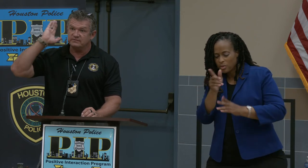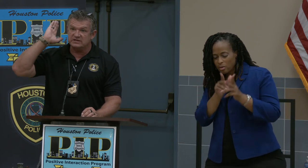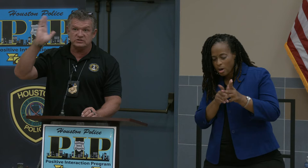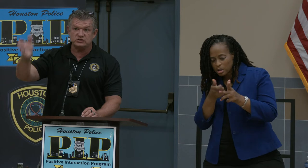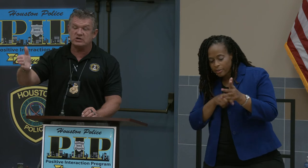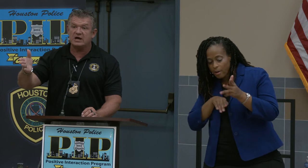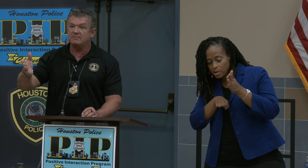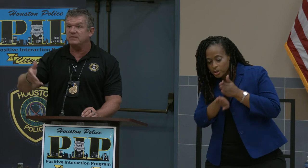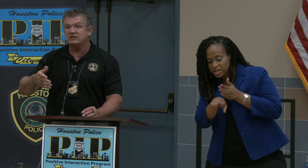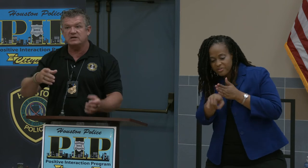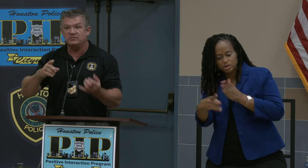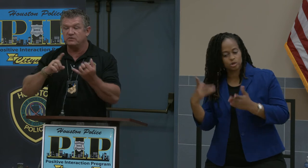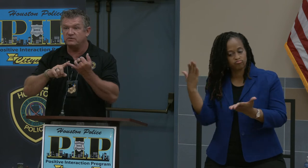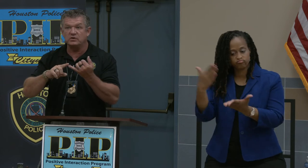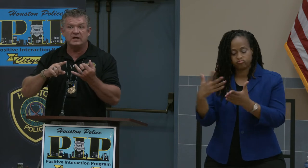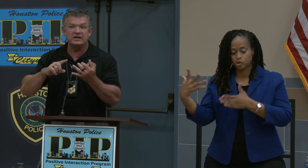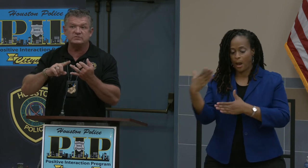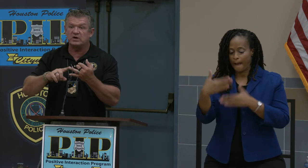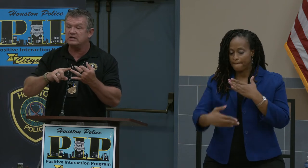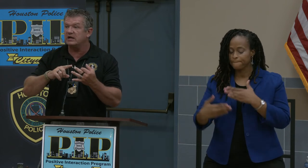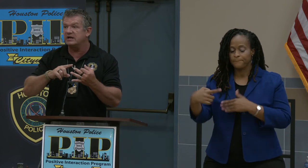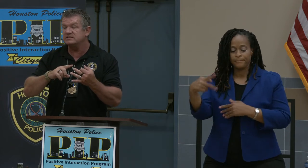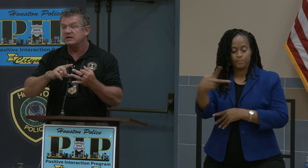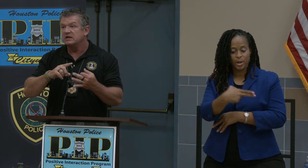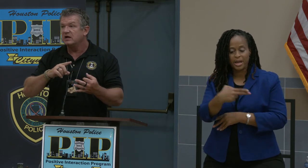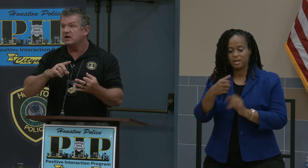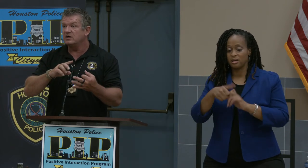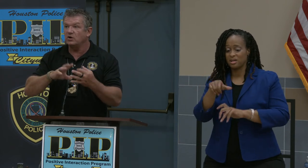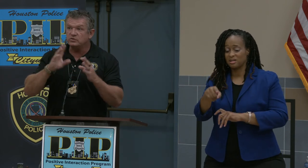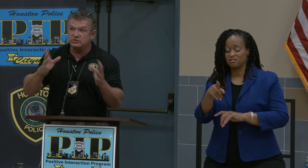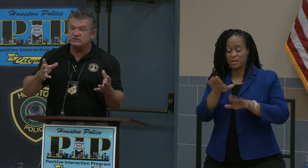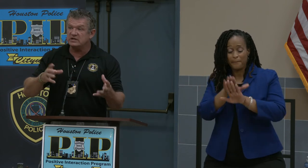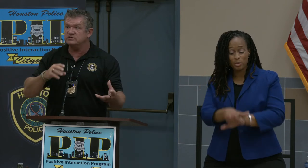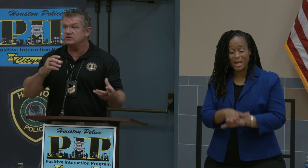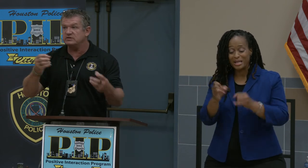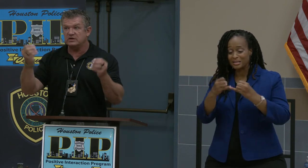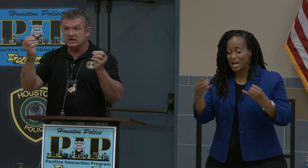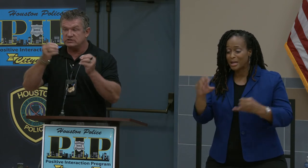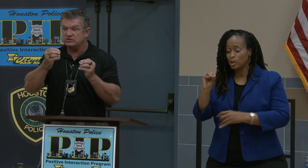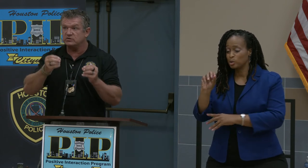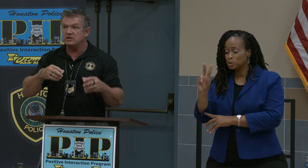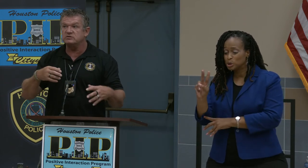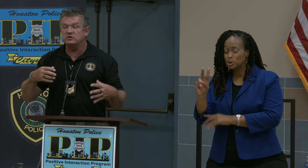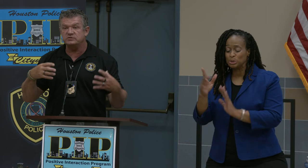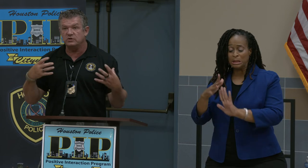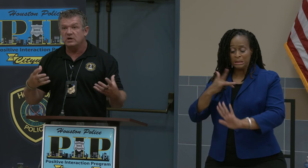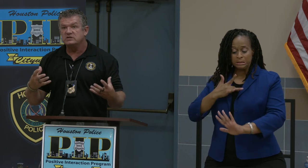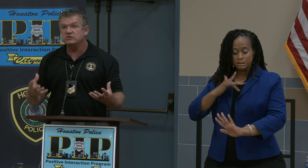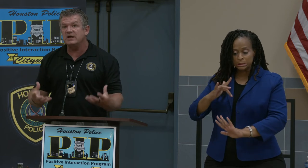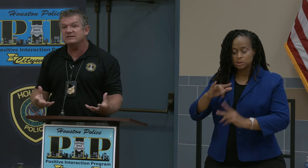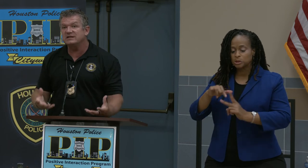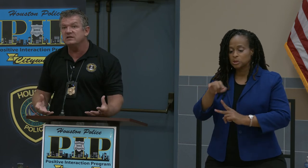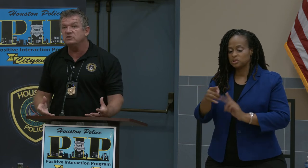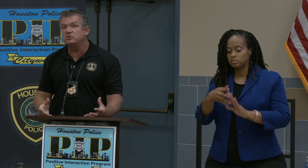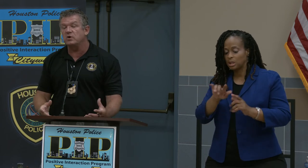they just chop. They chop through fuel lines, brake lines, O2 sensors, so they can do quite a